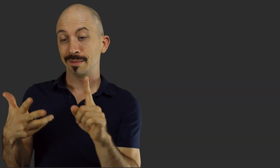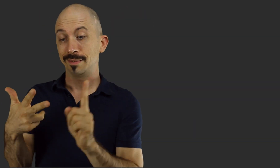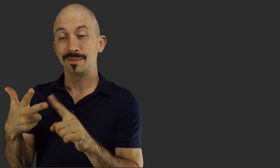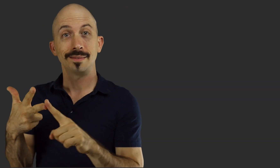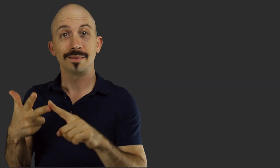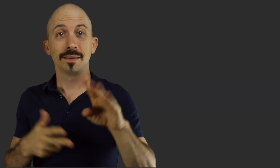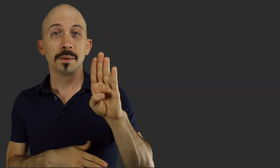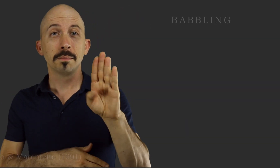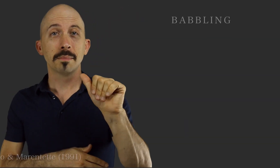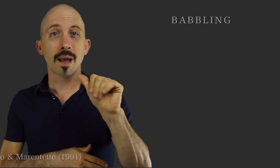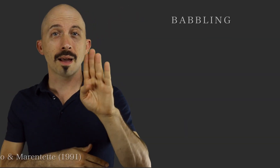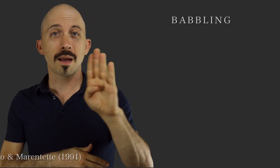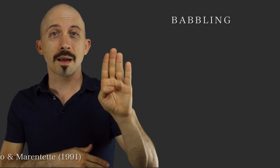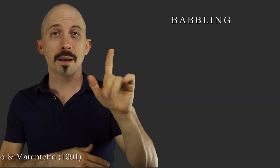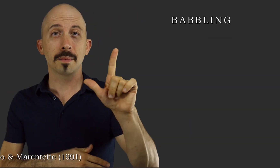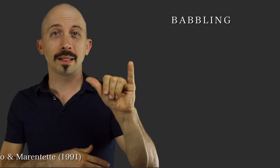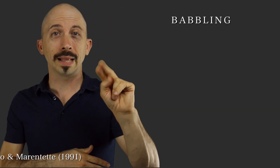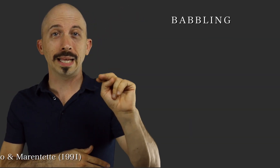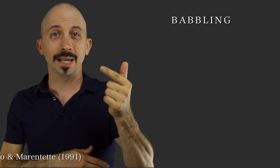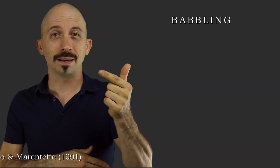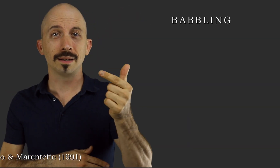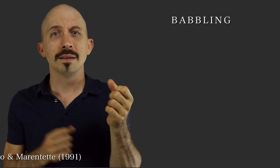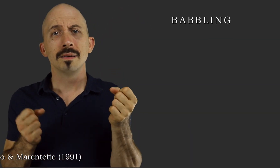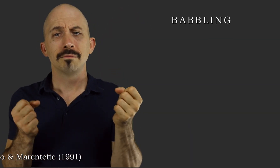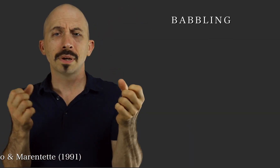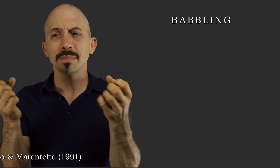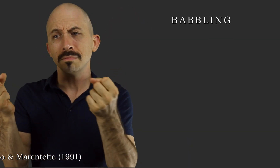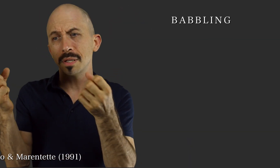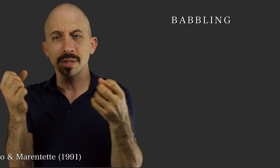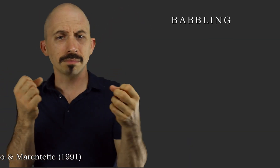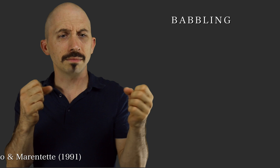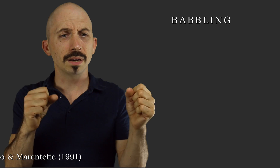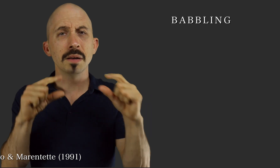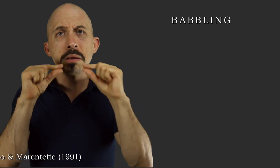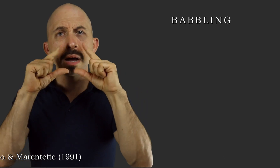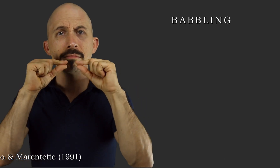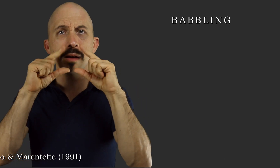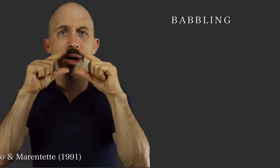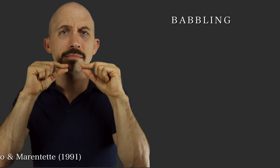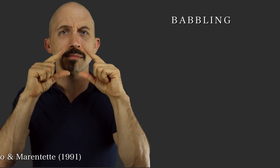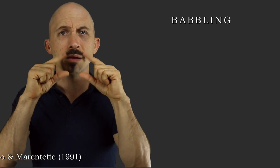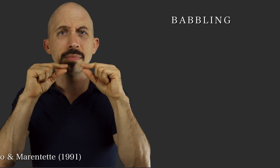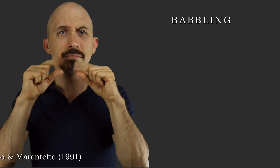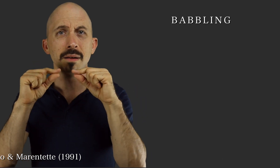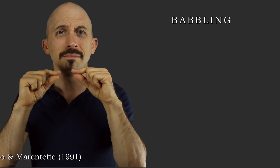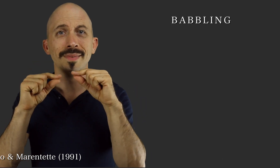The third feature is called “Babbling”. (example: hand babbling) (example: mouth babbling)